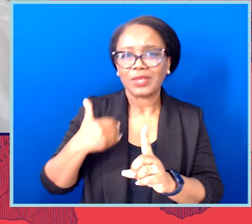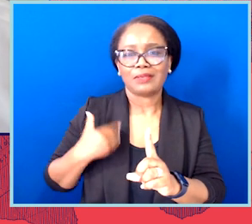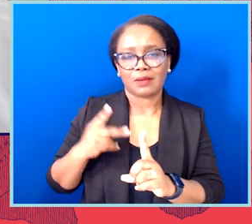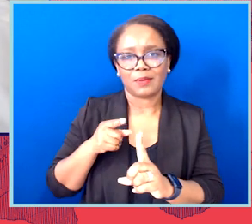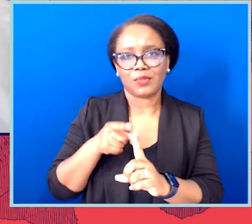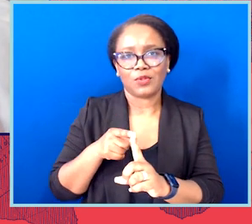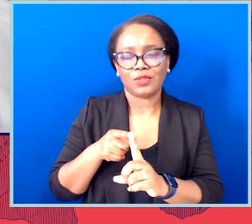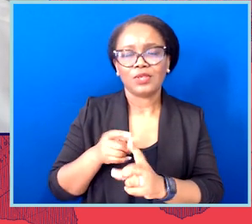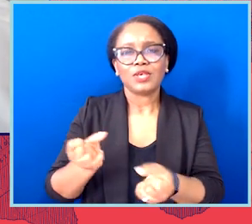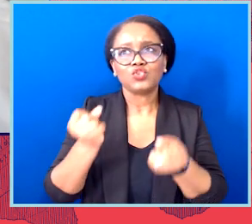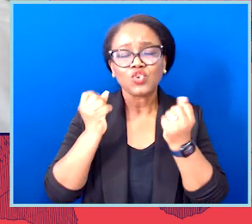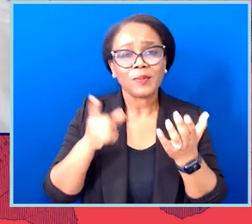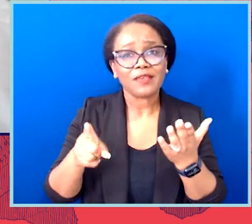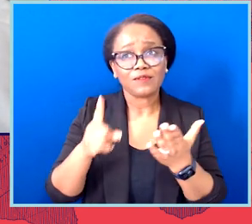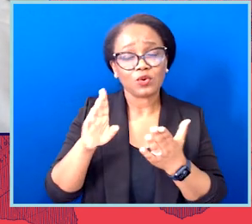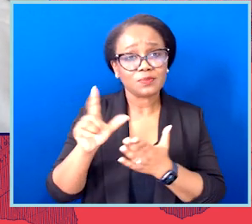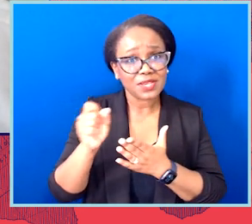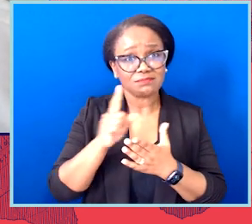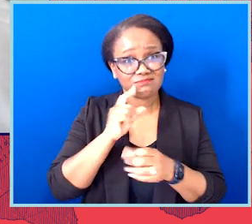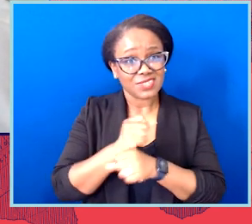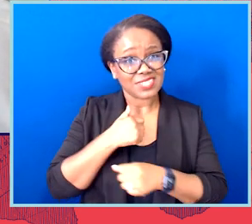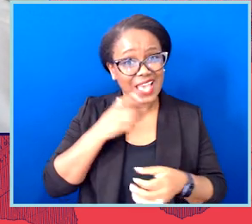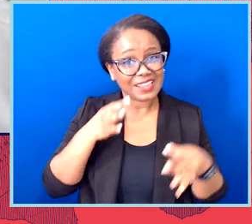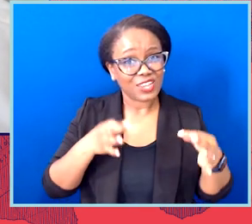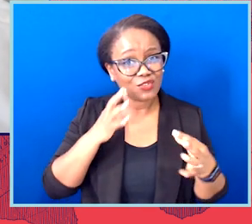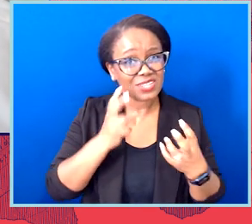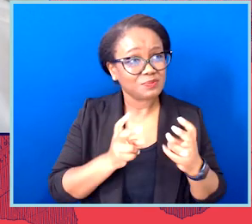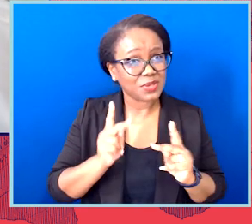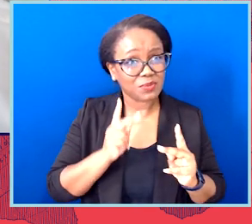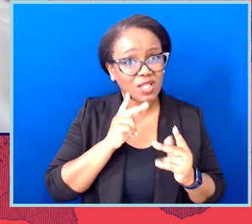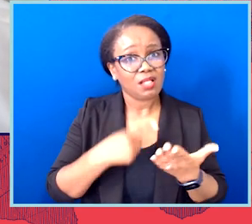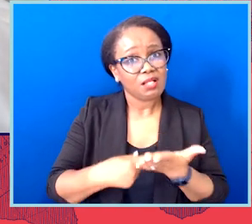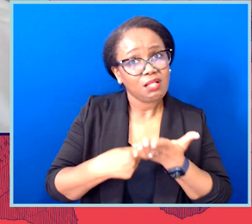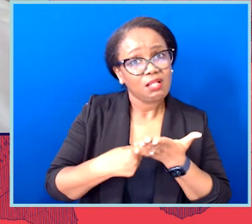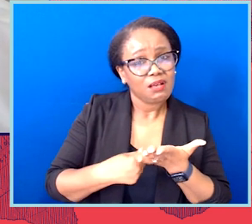So many of those bills passed through legislative chambers. And I think one of the things that we have to remember in this context in particular,